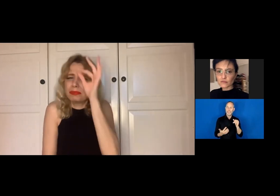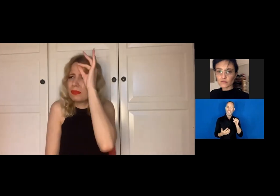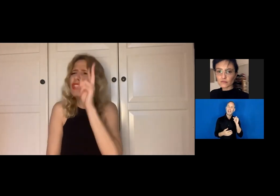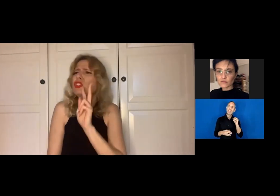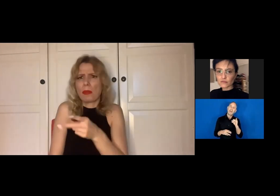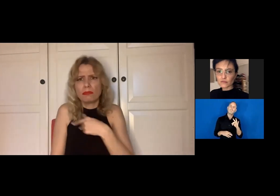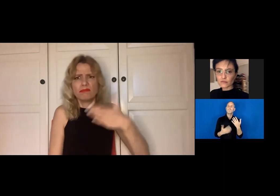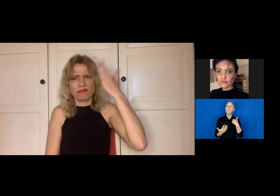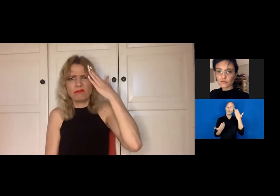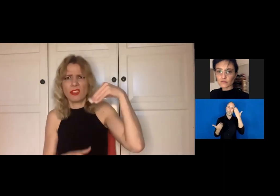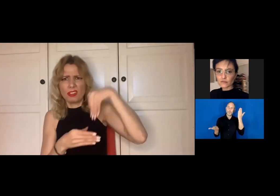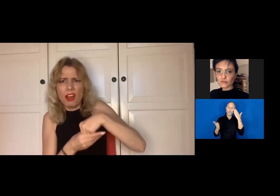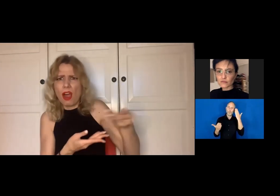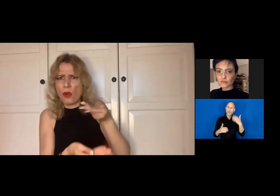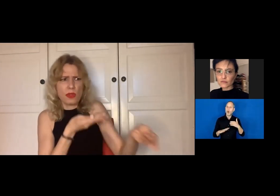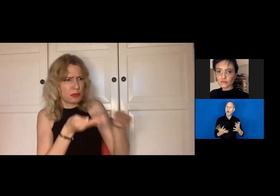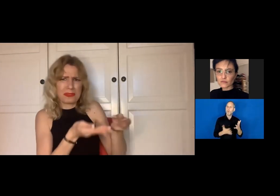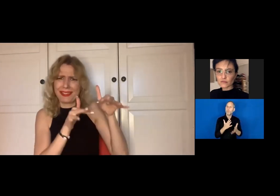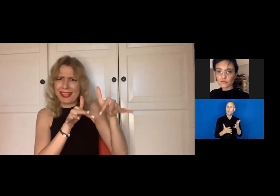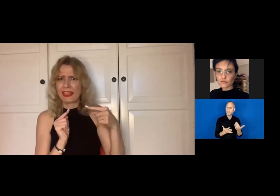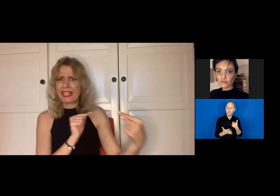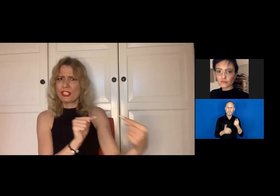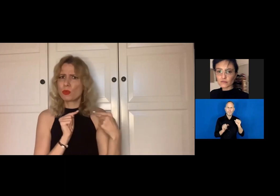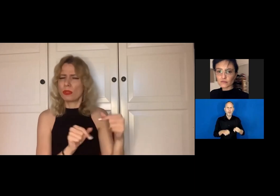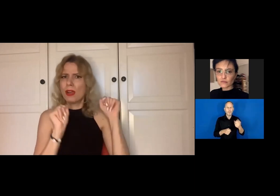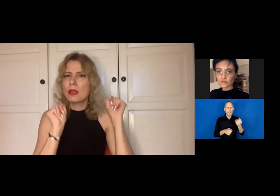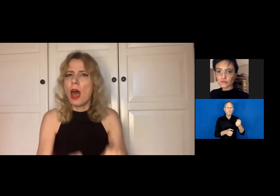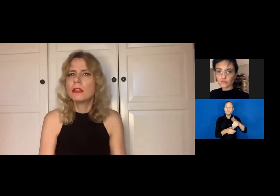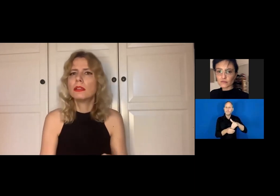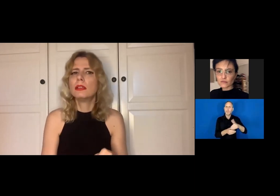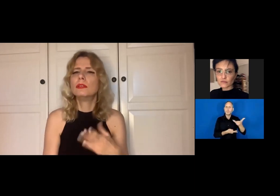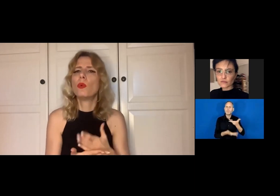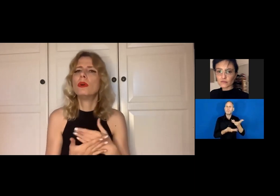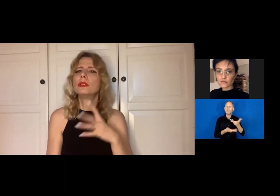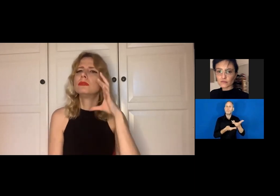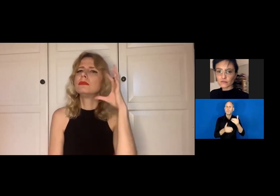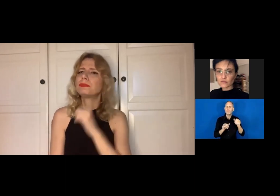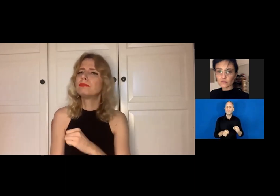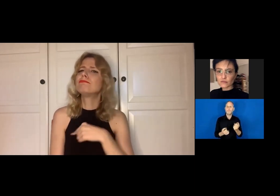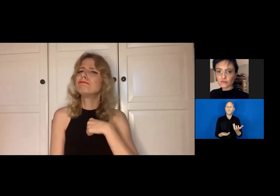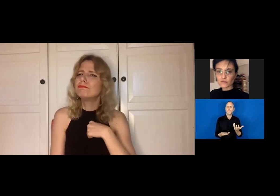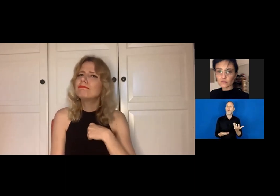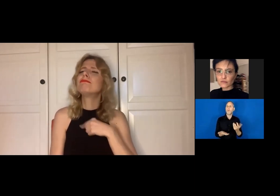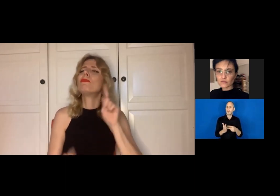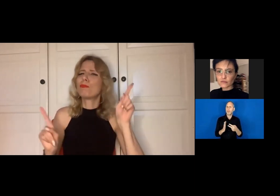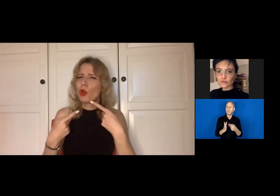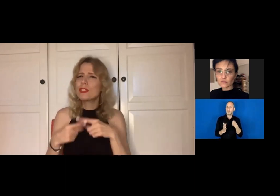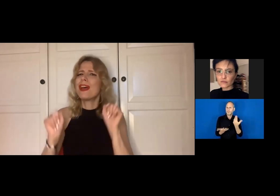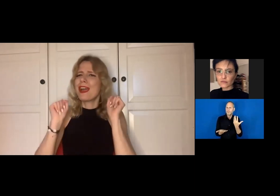So we would have very long and deep discussions about music and what music could do and what it couldn't.